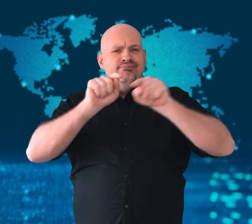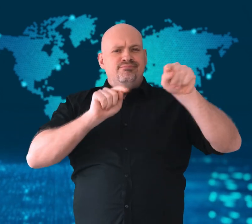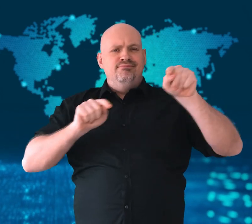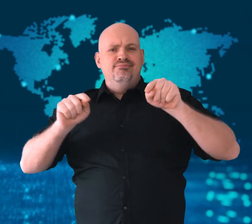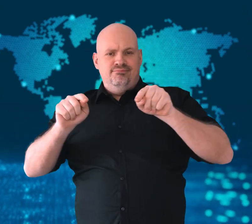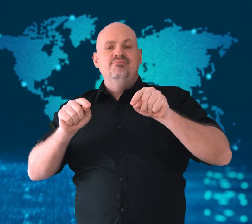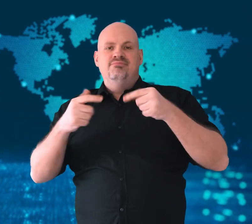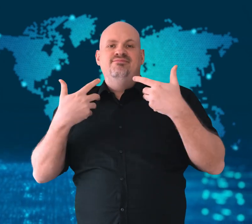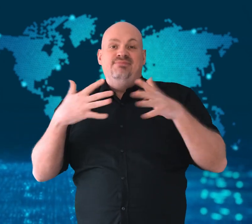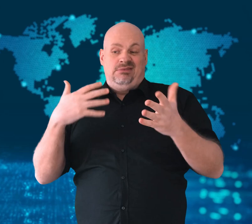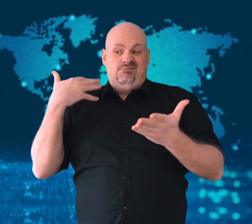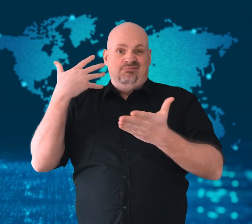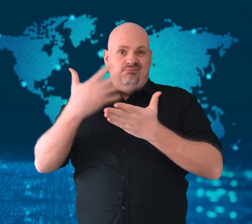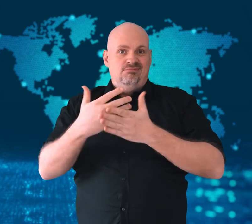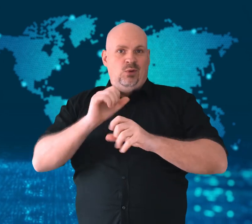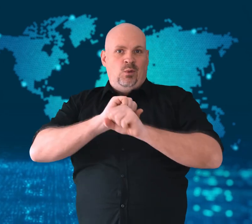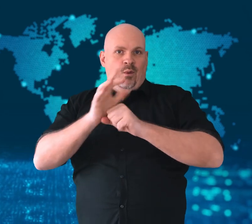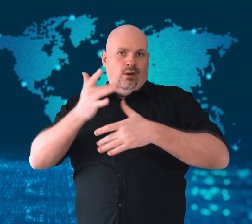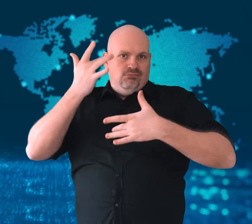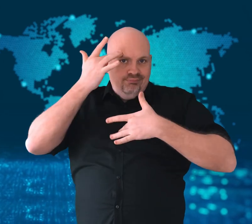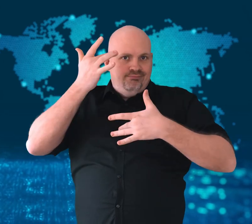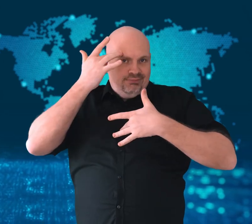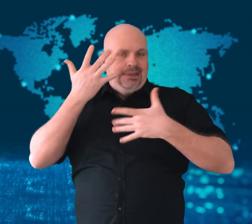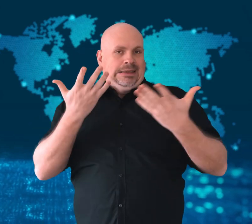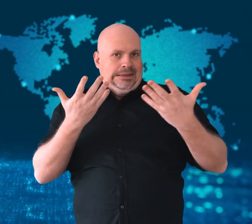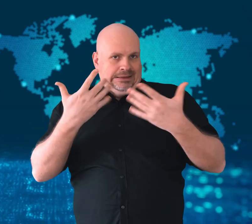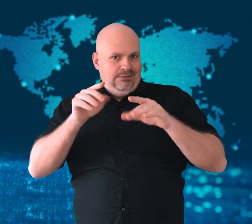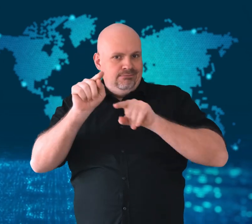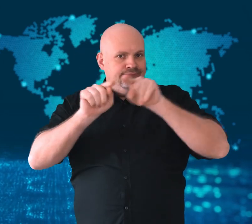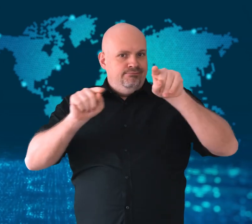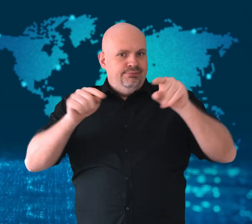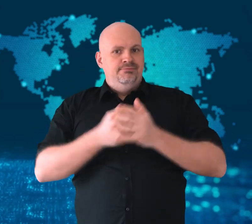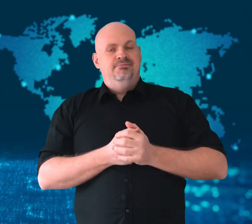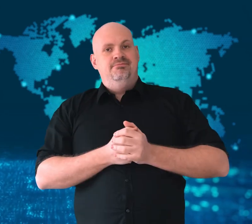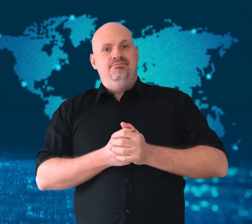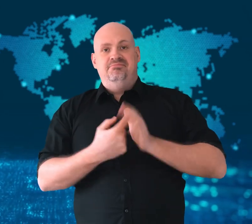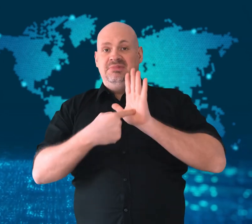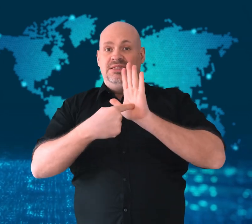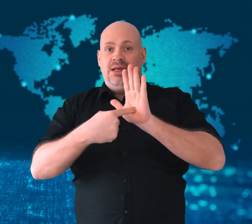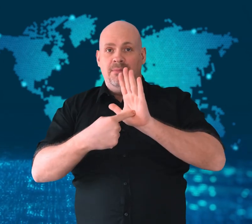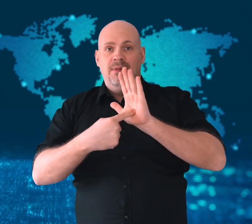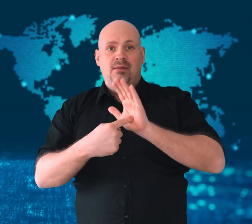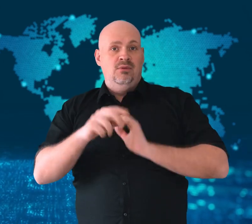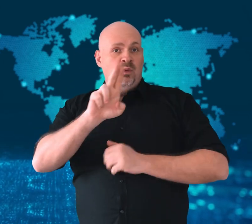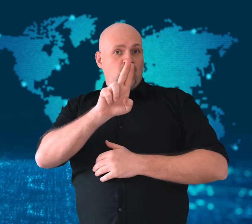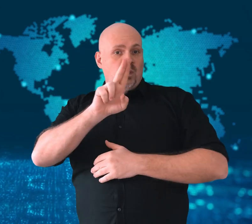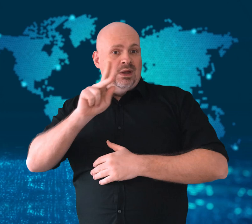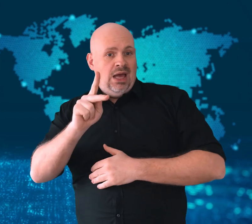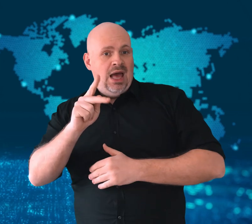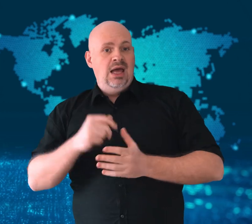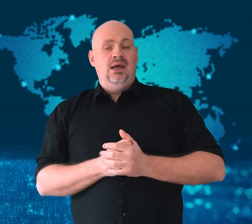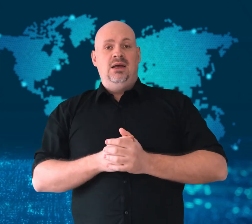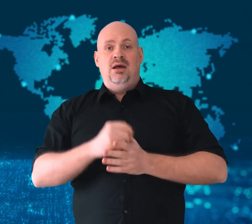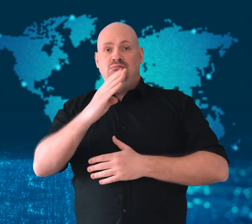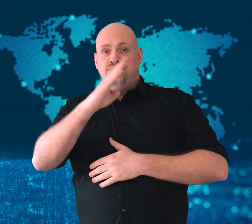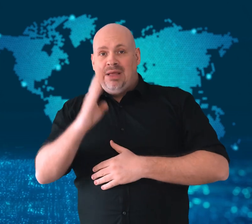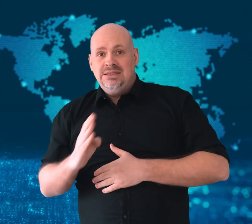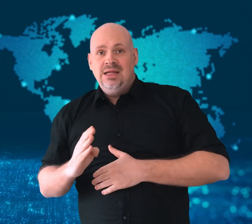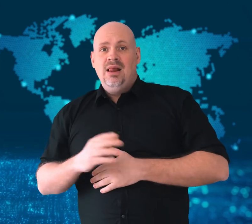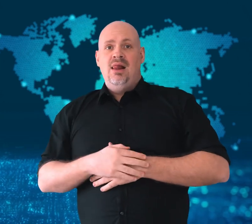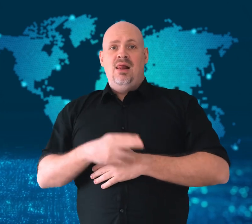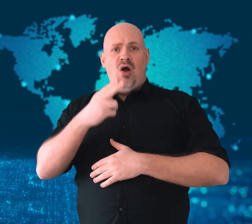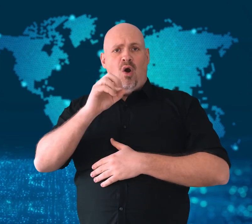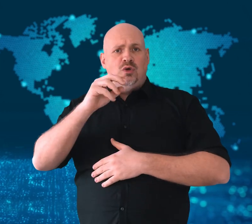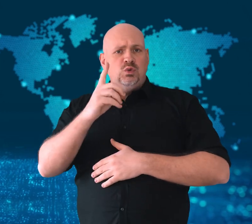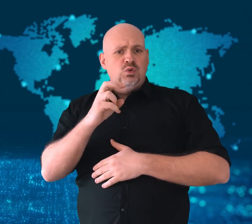past - Presidents from Britain, Brazil, Honduras,